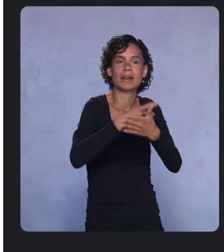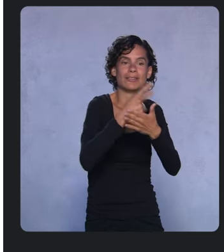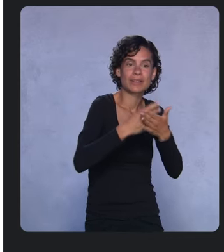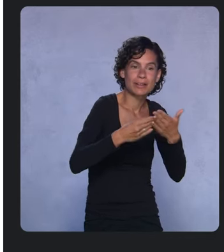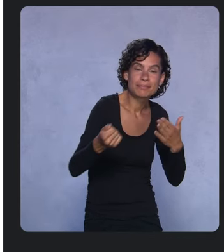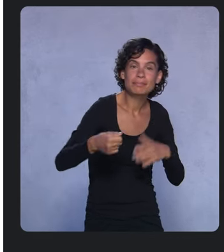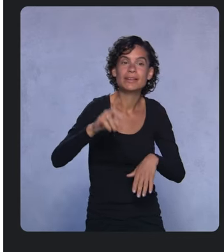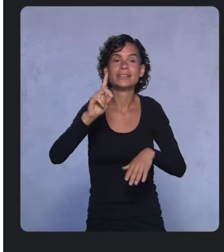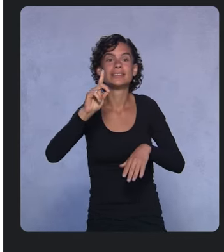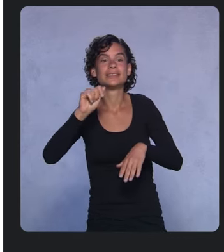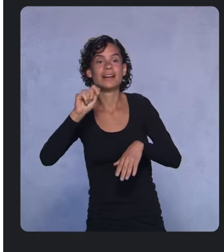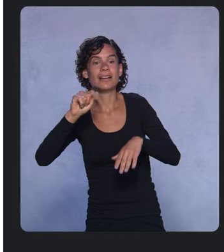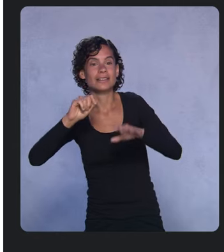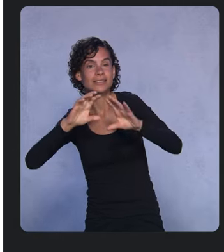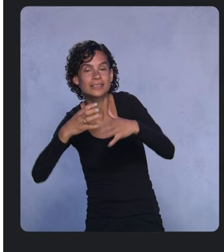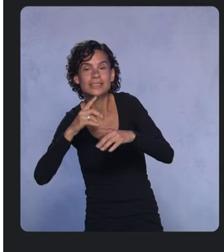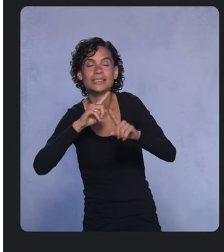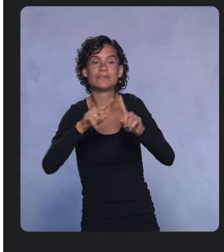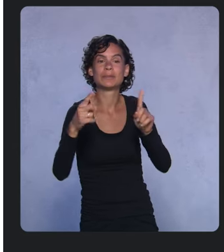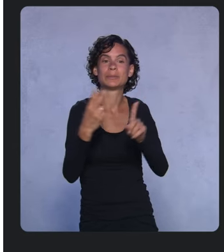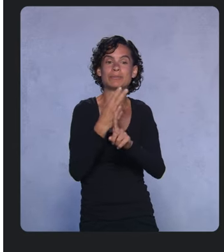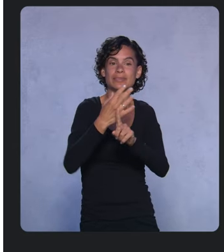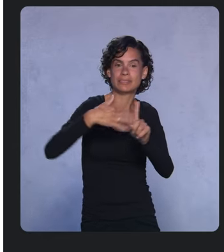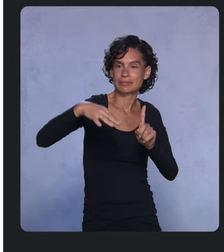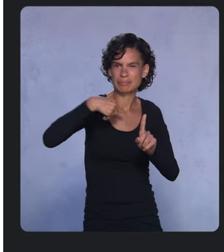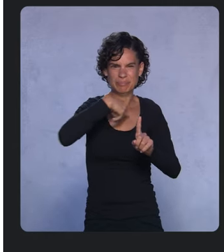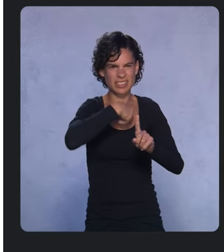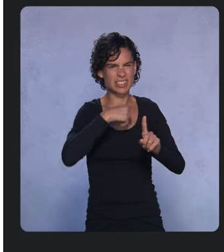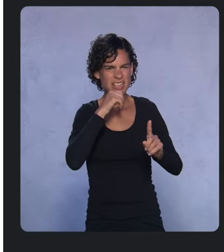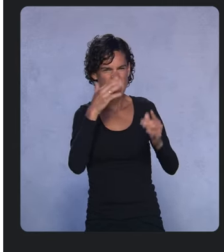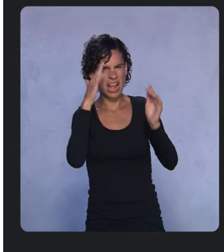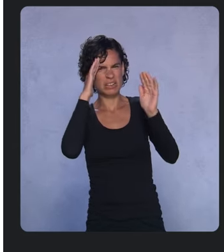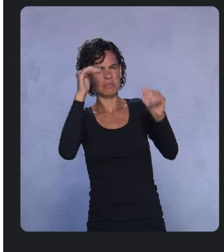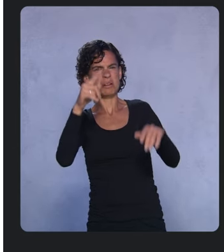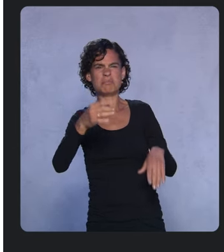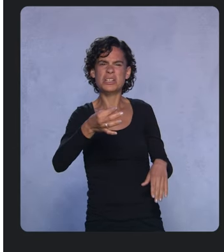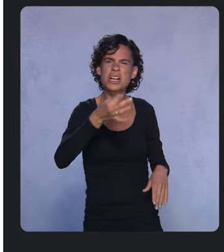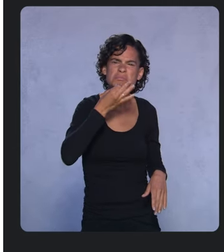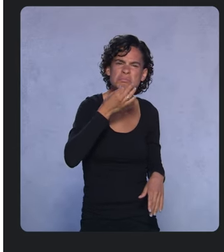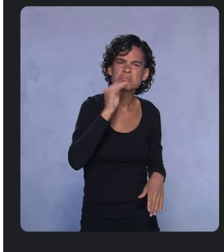We don’t expect you to be an ML expert. Instead, we build our platform so you don't have to be.